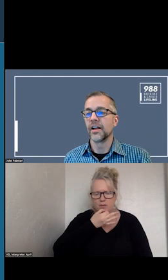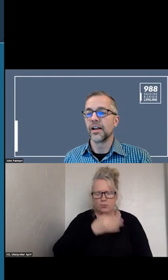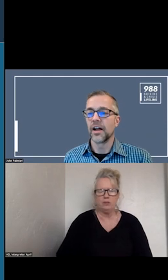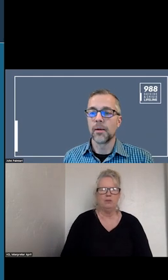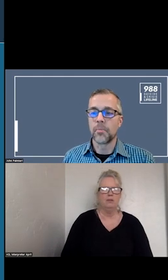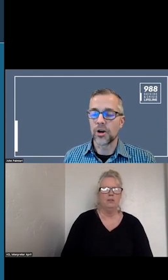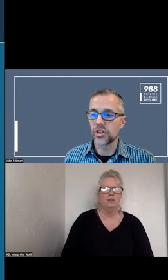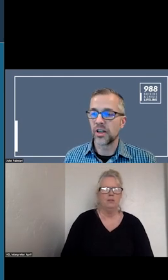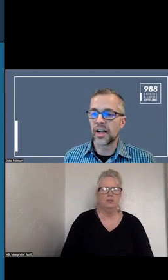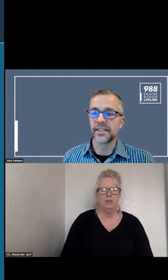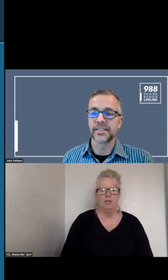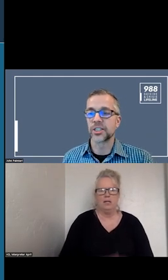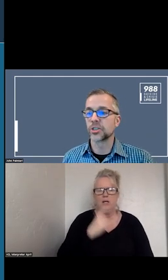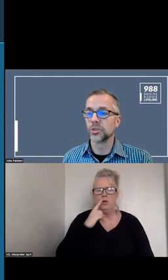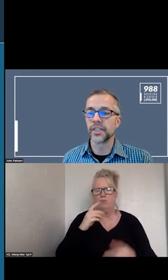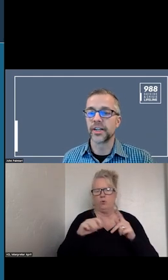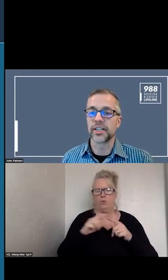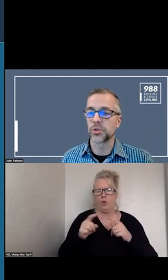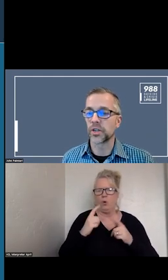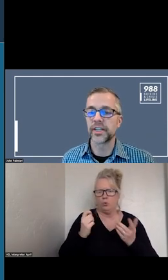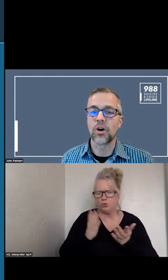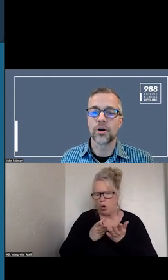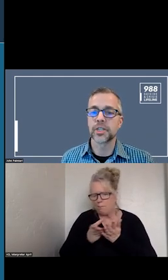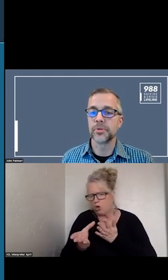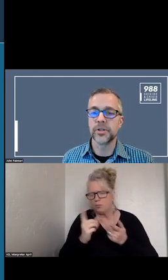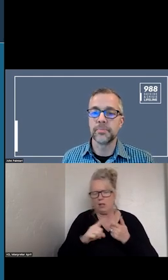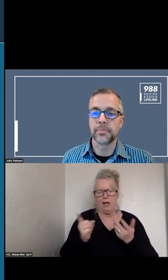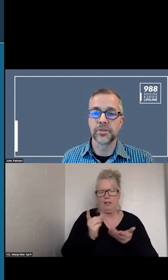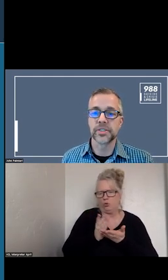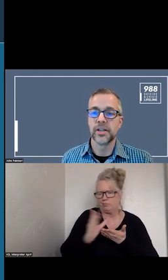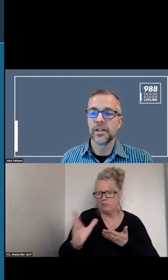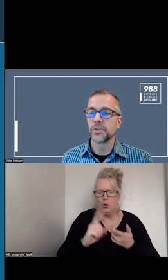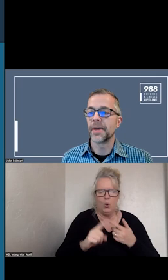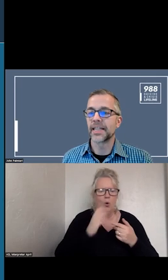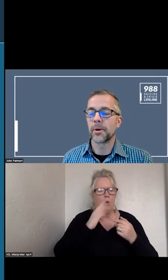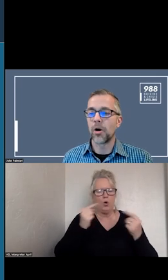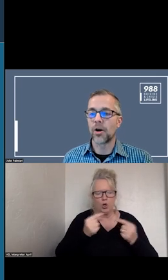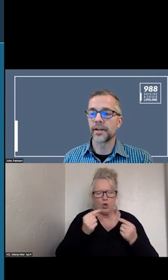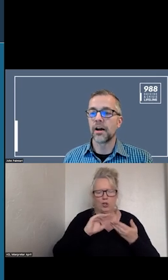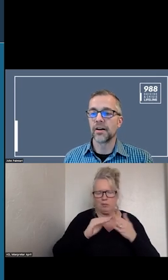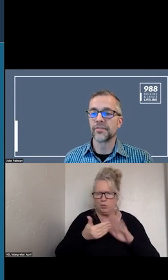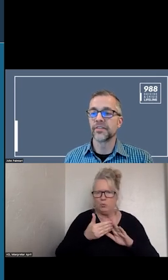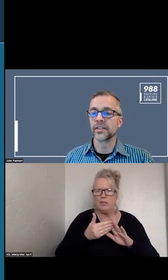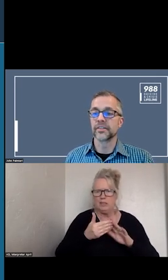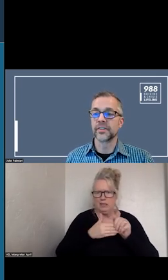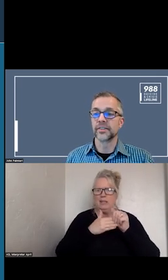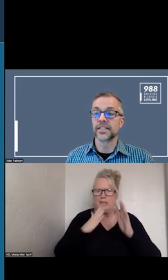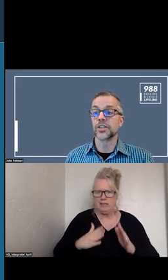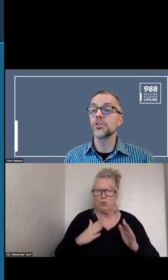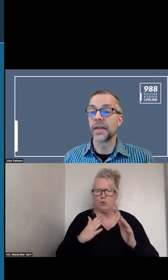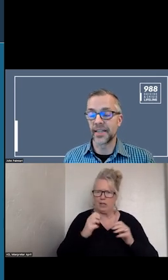THE EXCLUDED COMMUNITY MEMBERS TO MAKE THEM PART OF THE DECISION MAKING